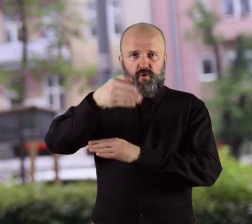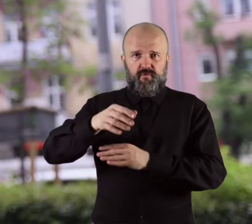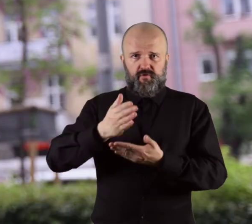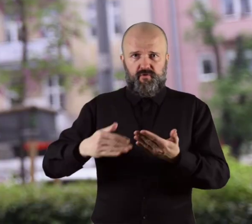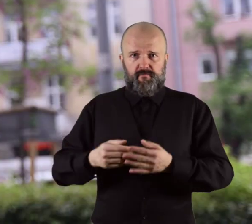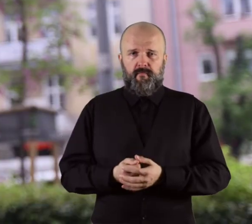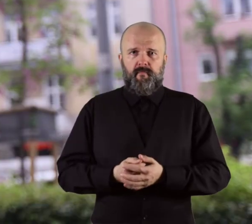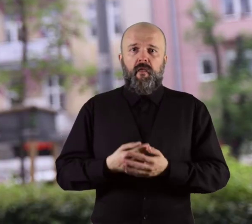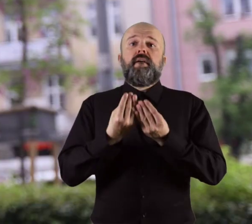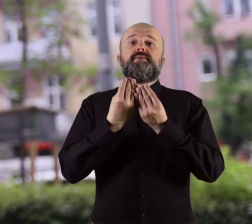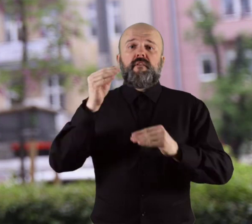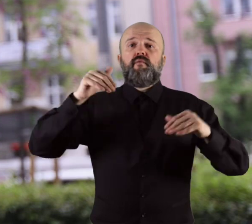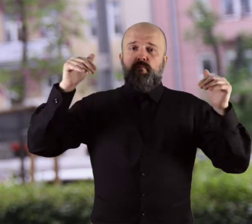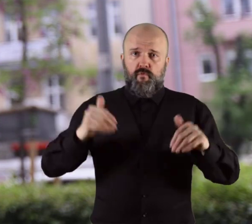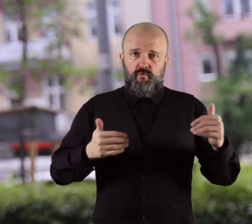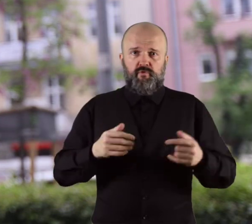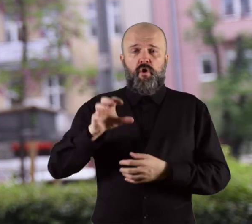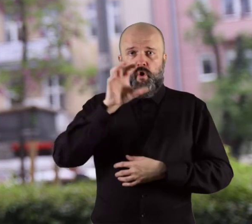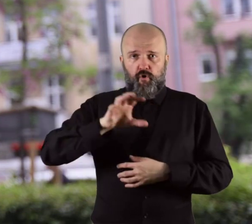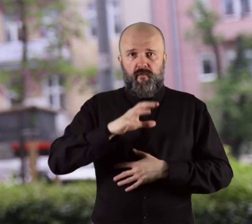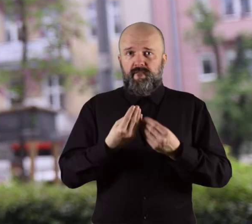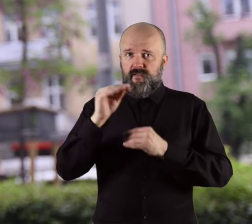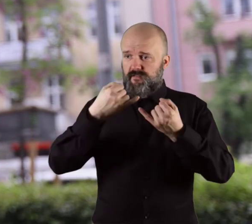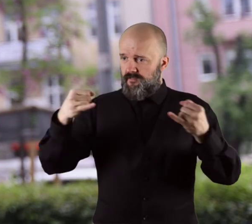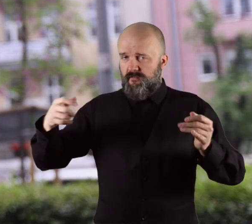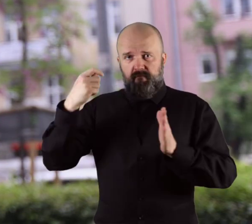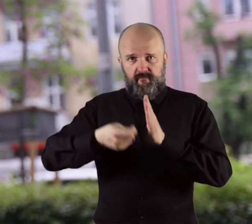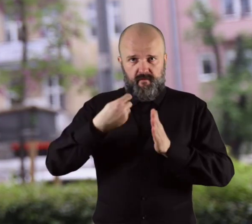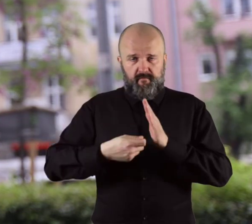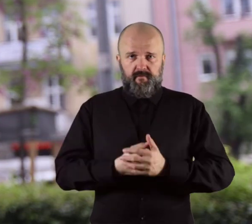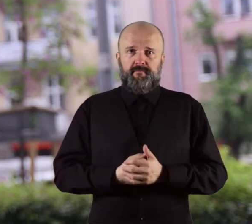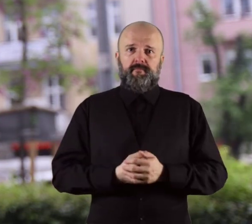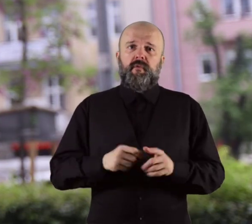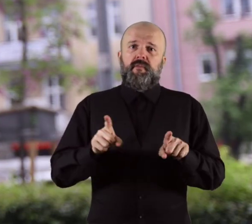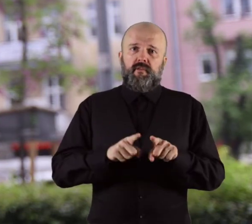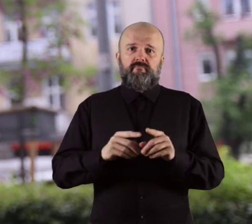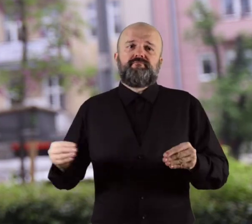You can learn more about it by watching our other educational videos and by participating in our walks